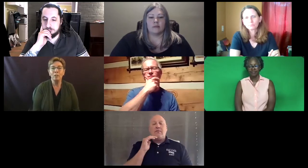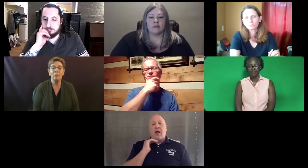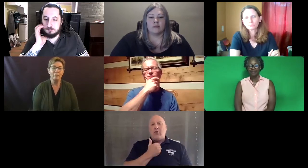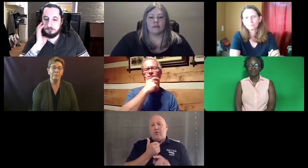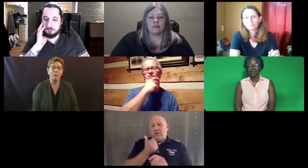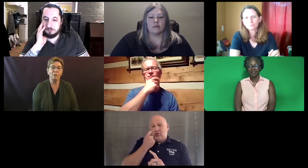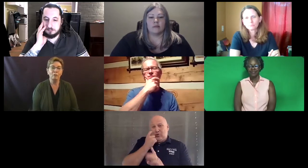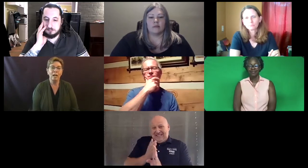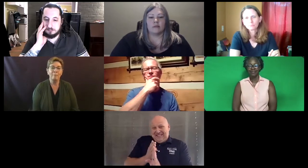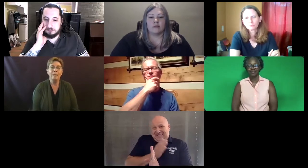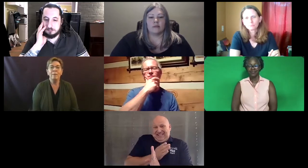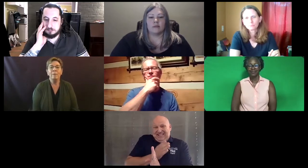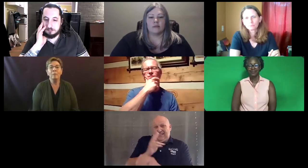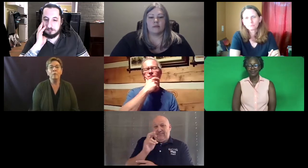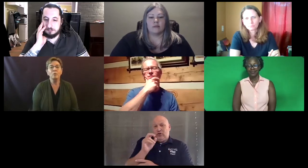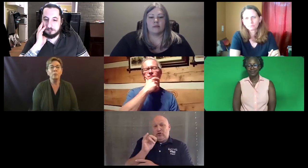evolved over time.